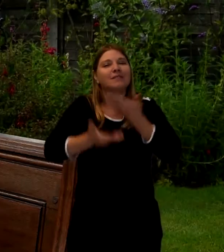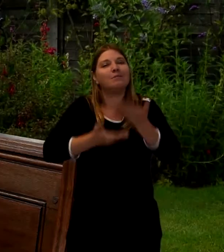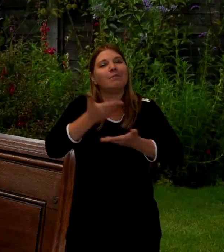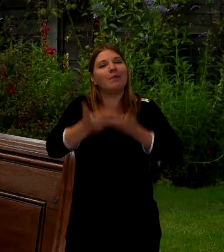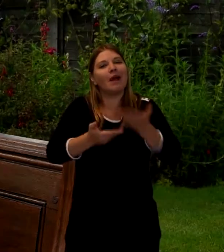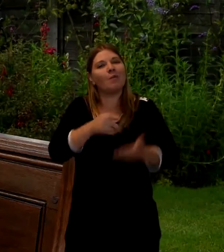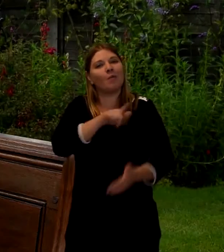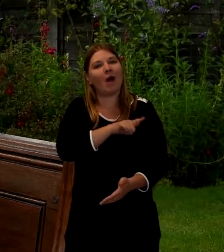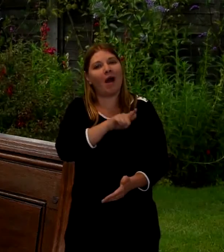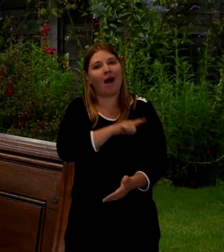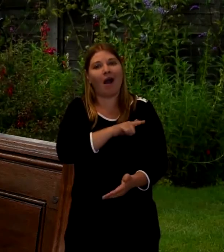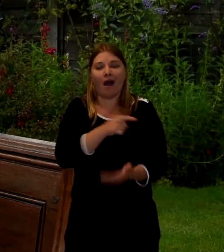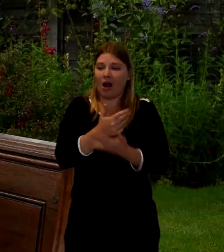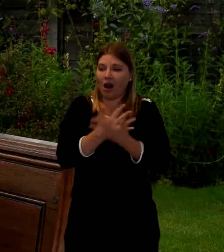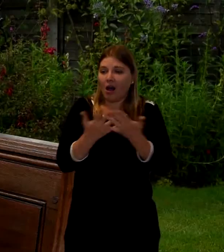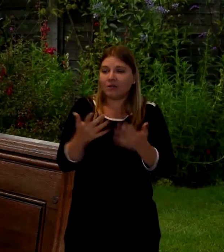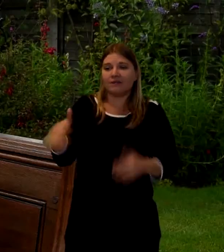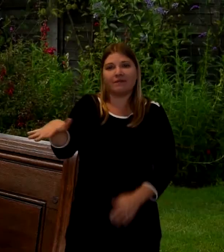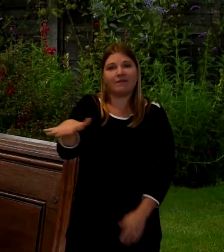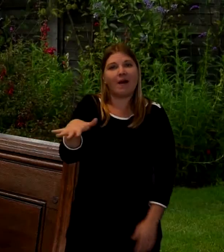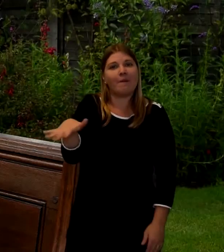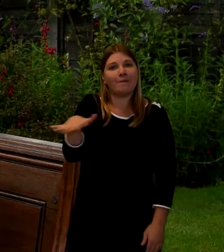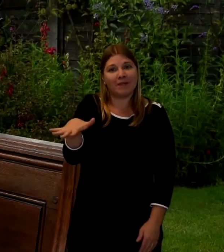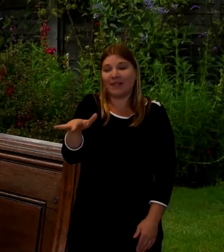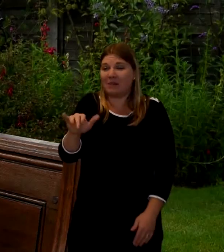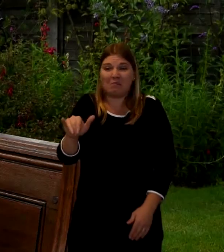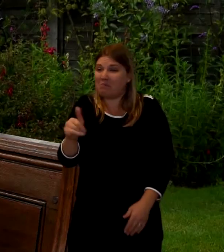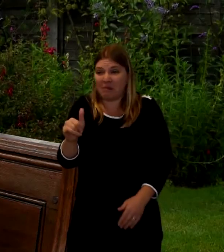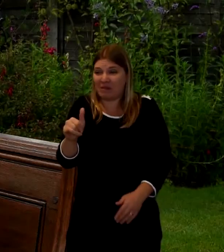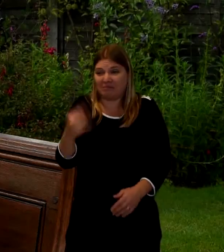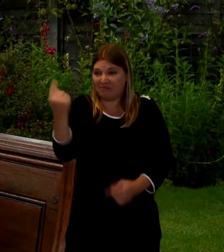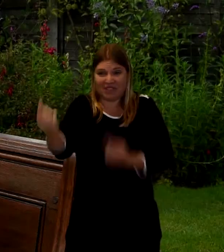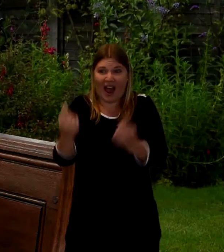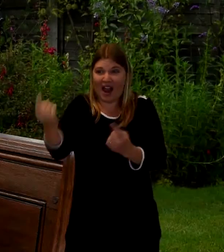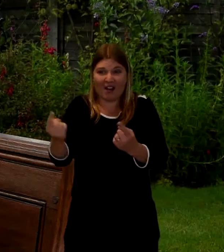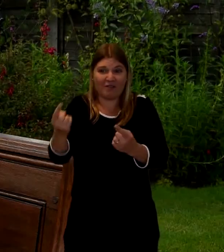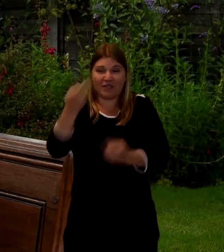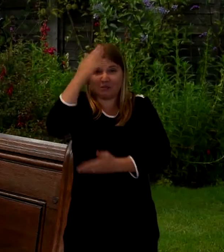because I think a lot of other families actually have similar experiences where it's not just